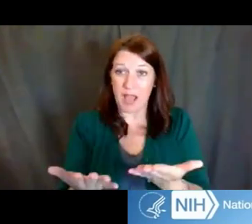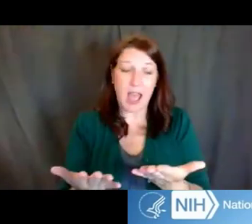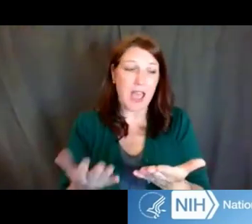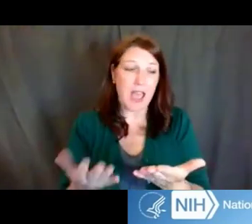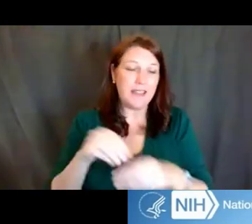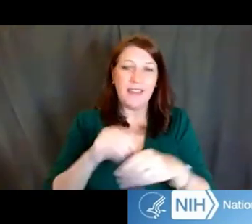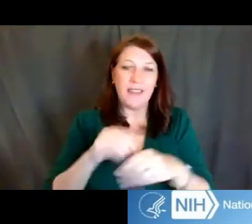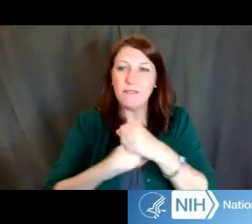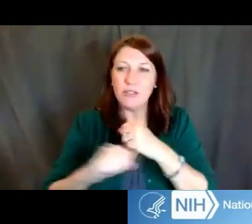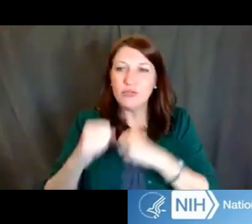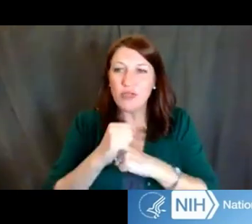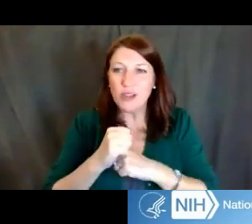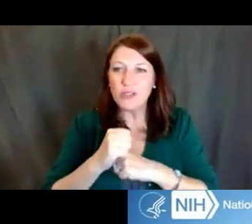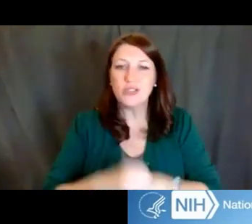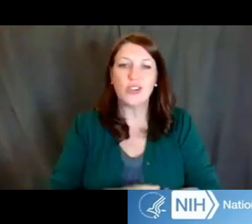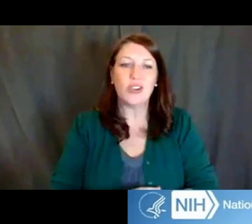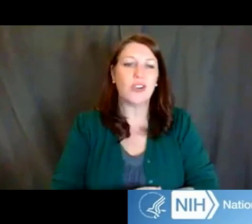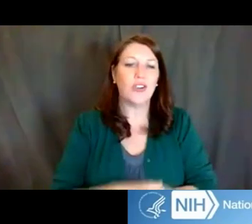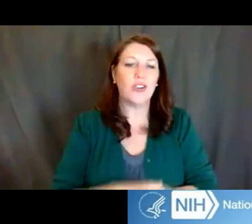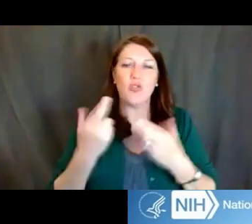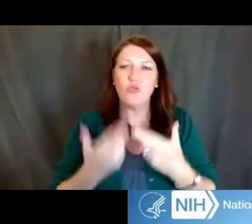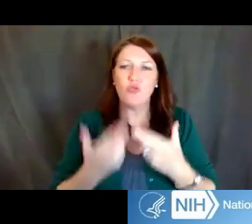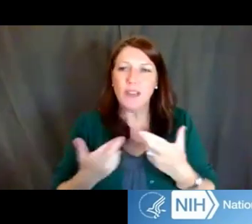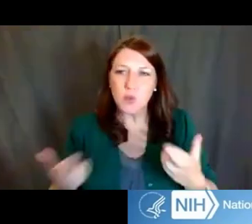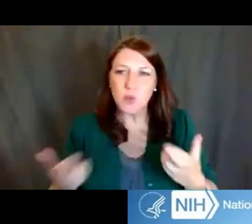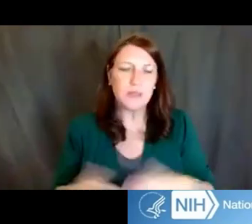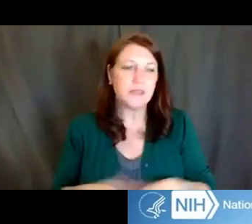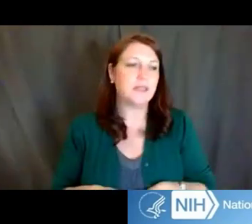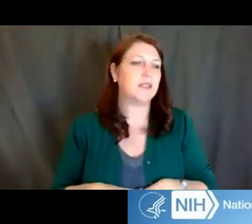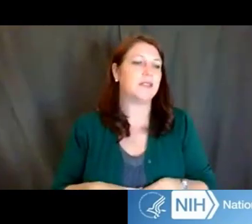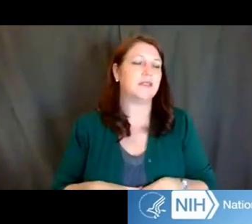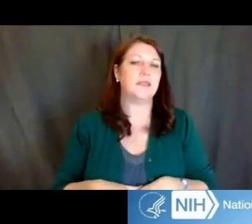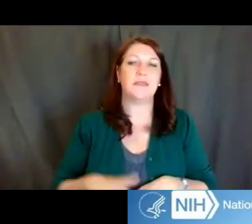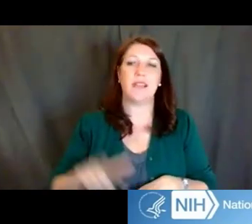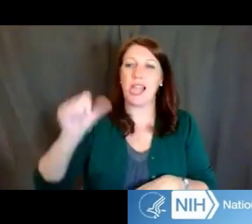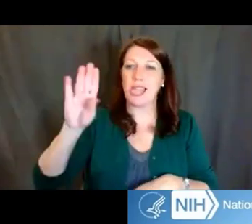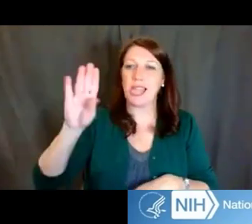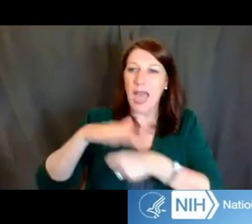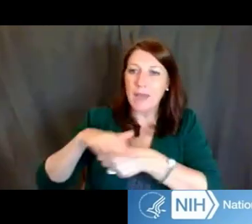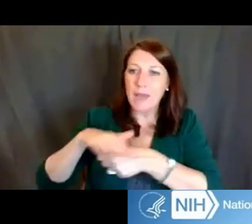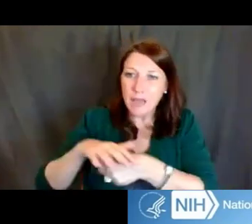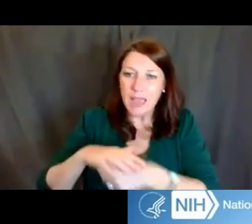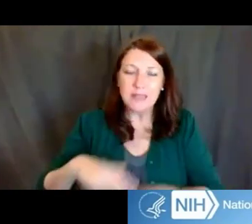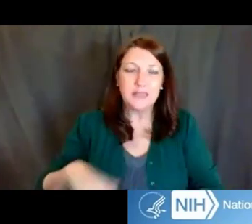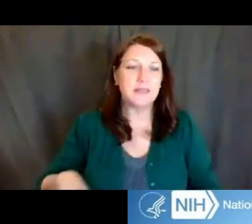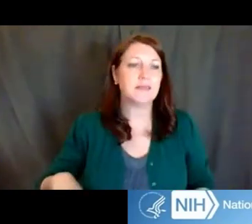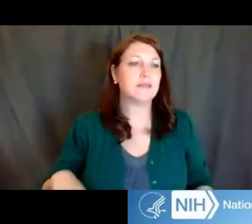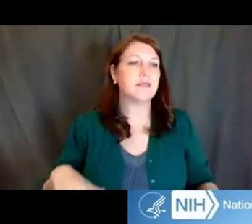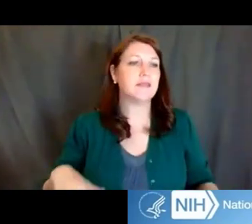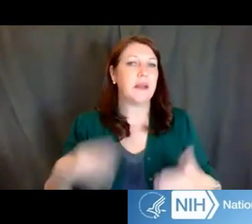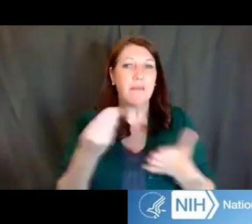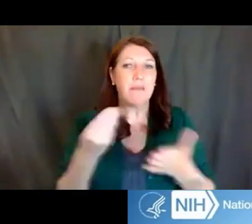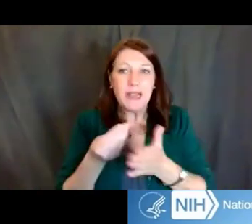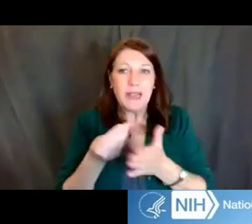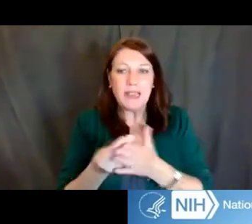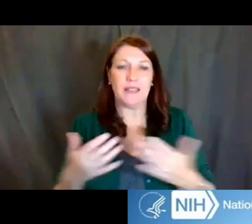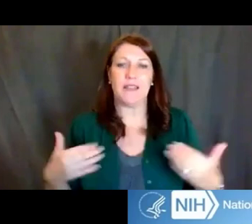and those types of resources, space, money, animals, access to a clinic, etcetera -- that's your sponsor.